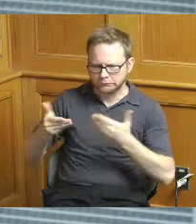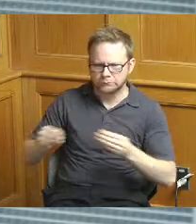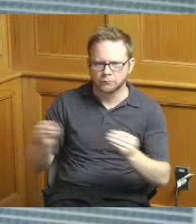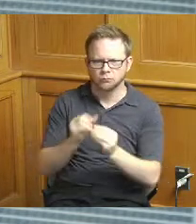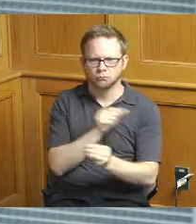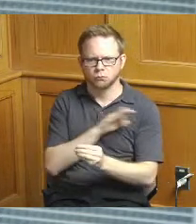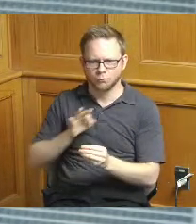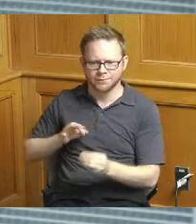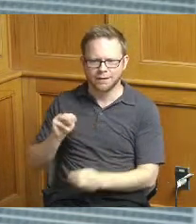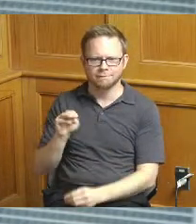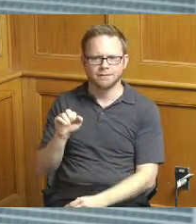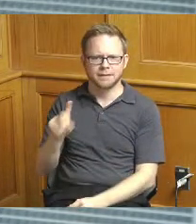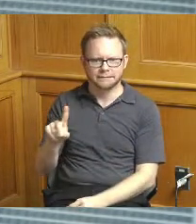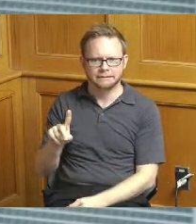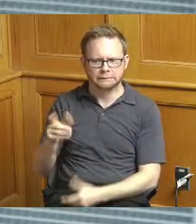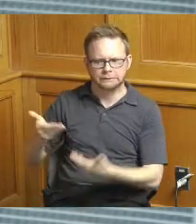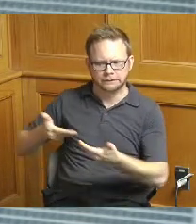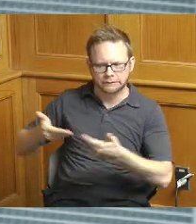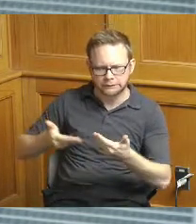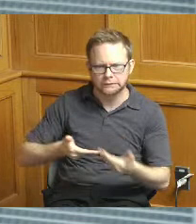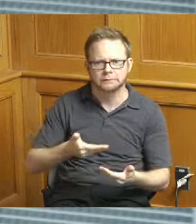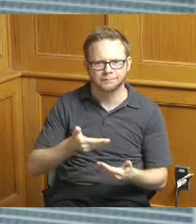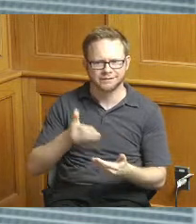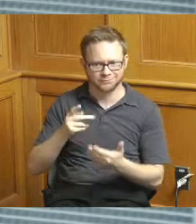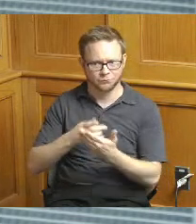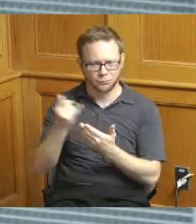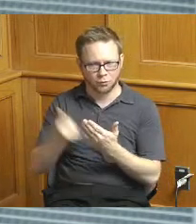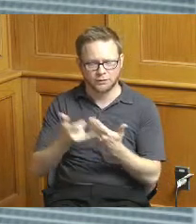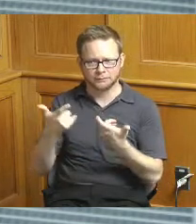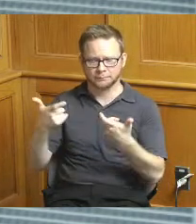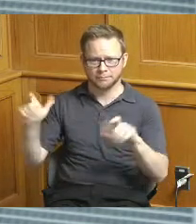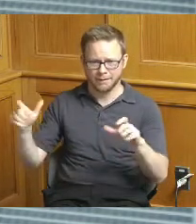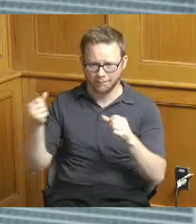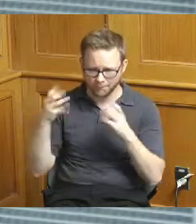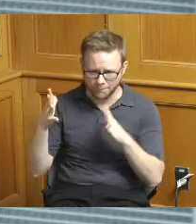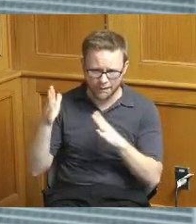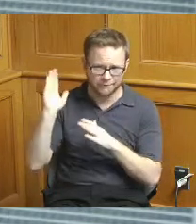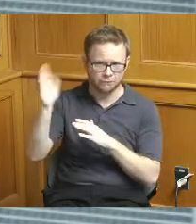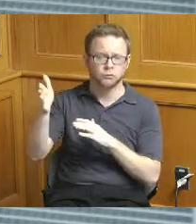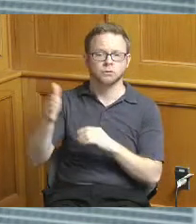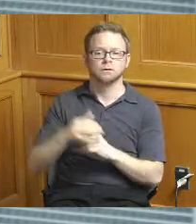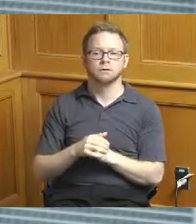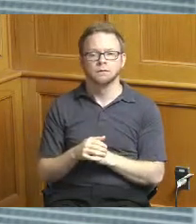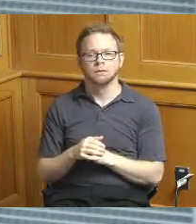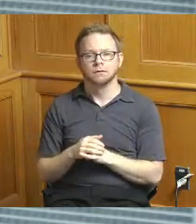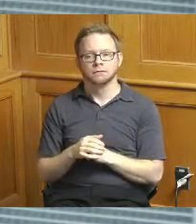to deliver this size of a program the market conditions and bid prices is out of our hands